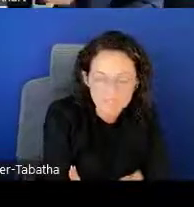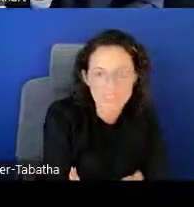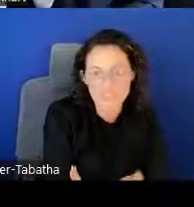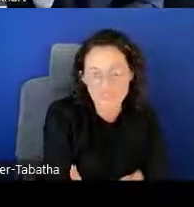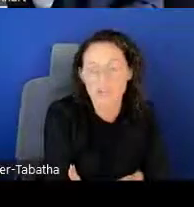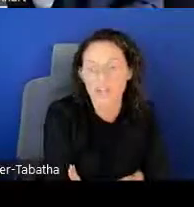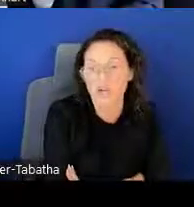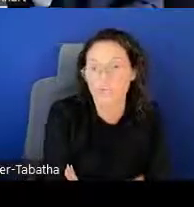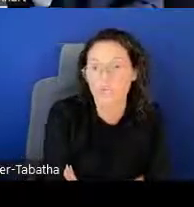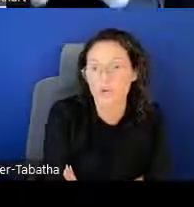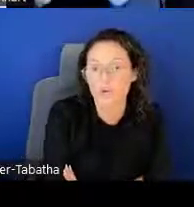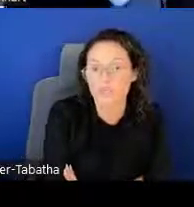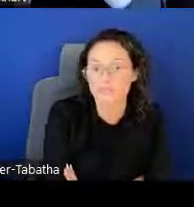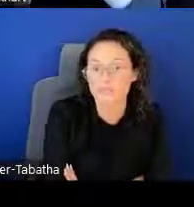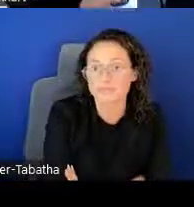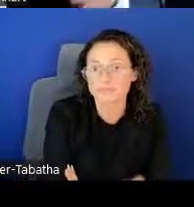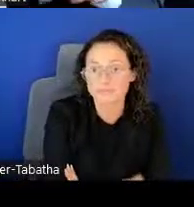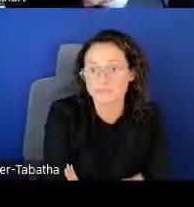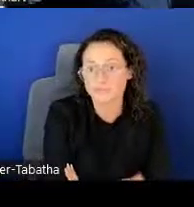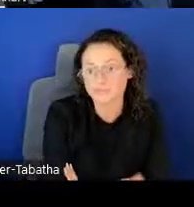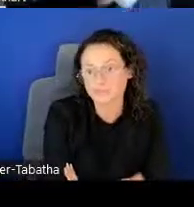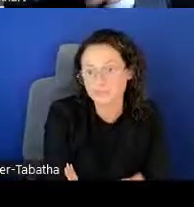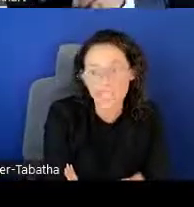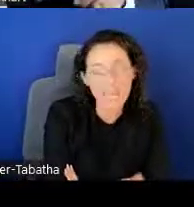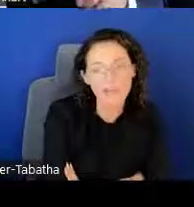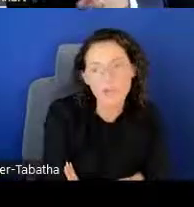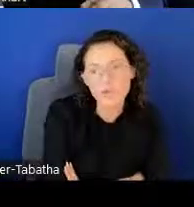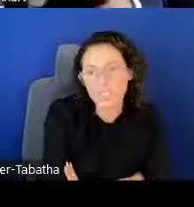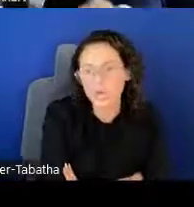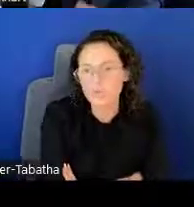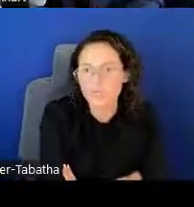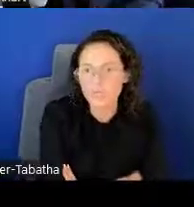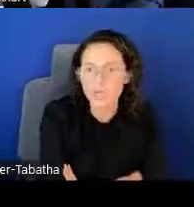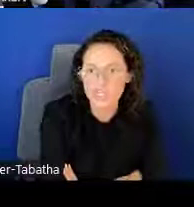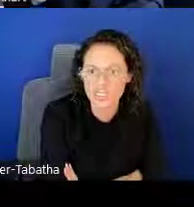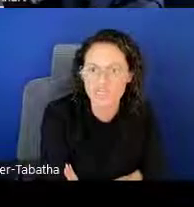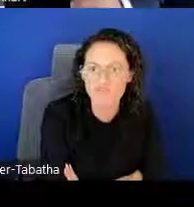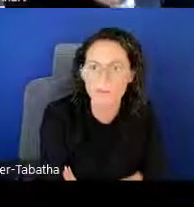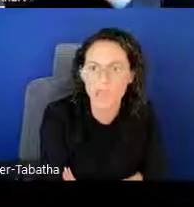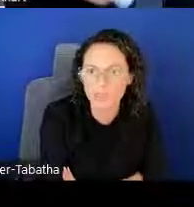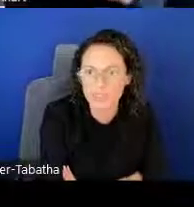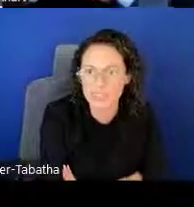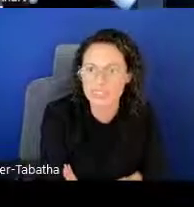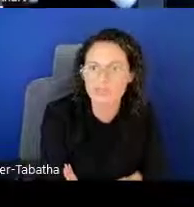to receive the LRP award. Every once in a while, we do get questions from applicants